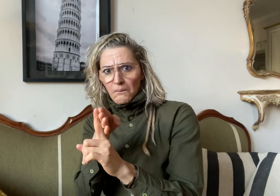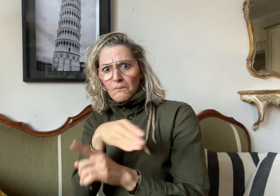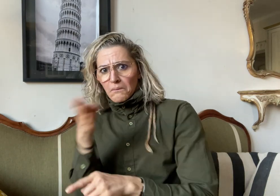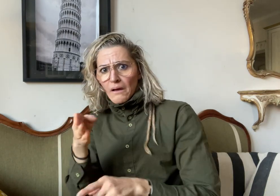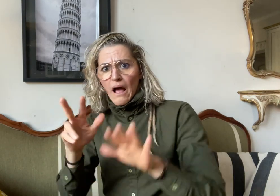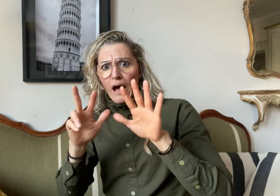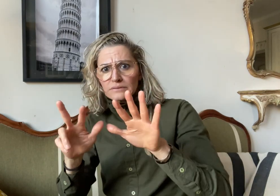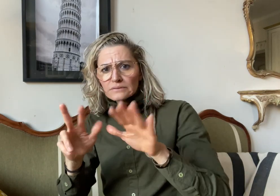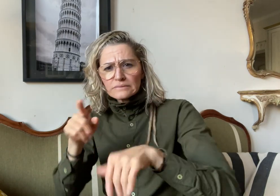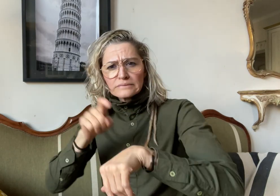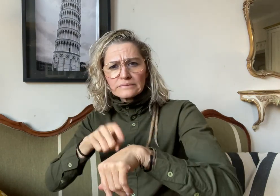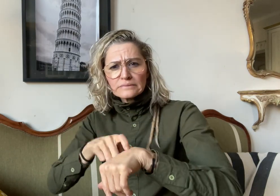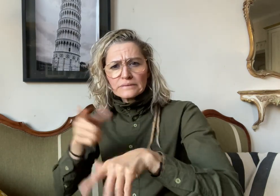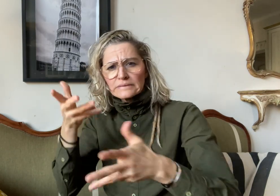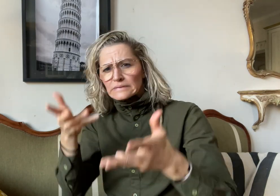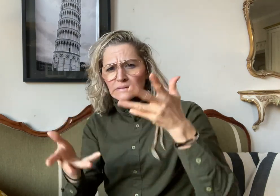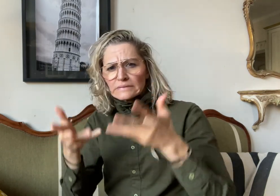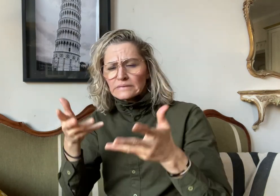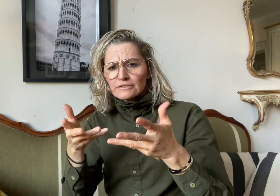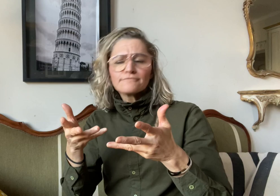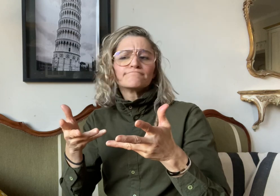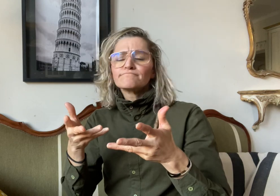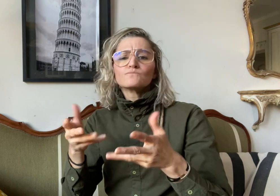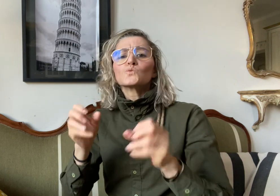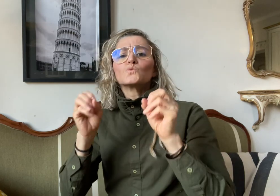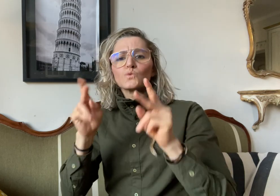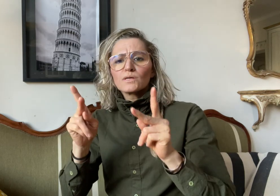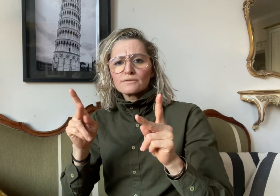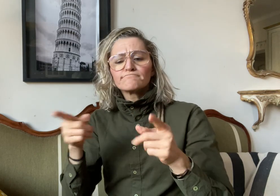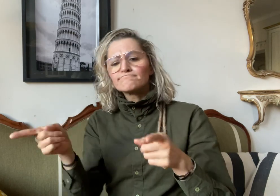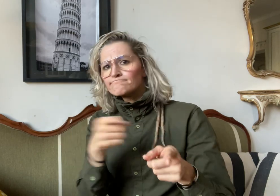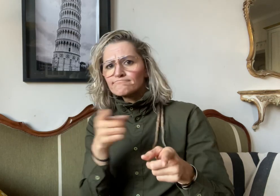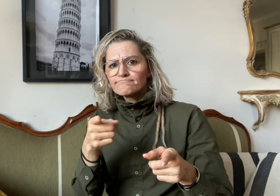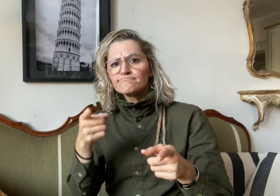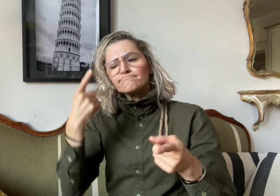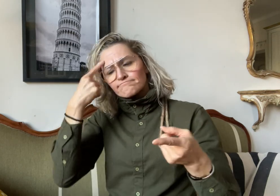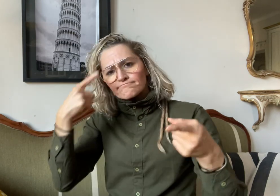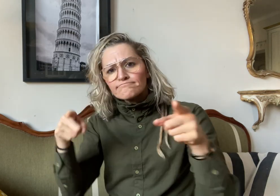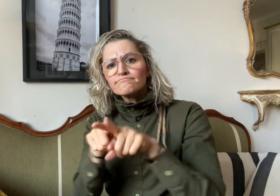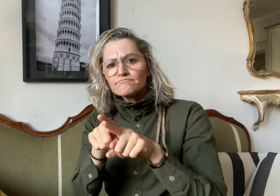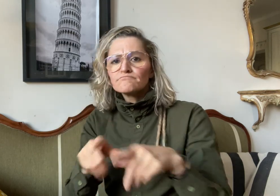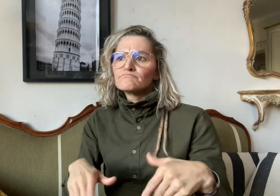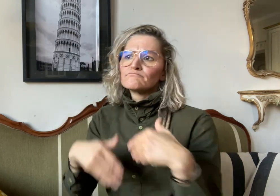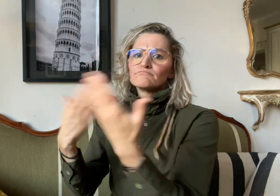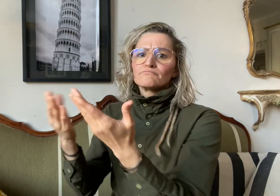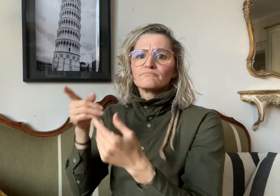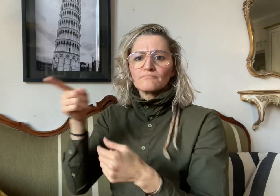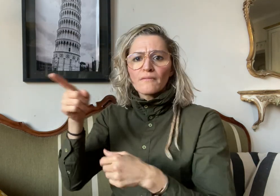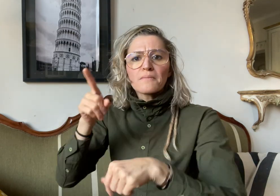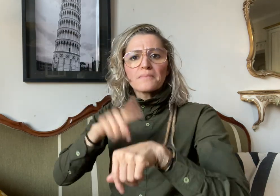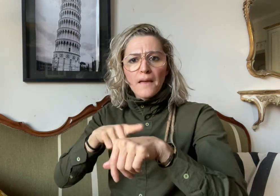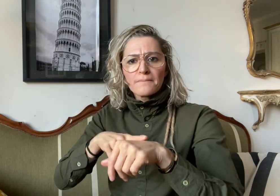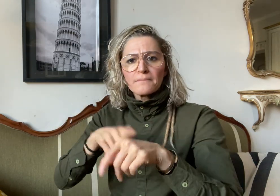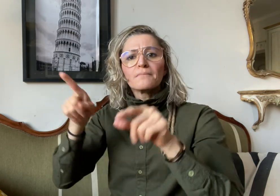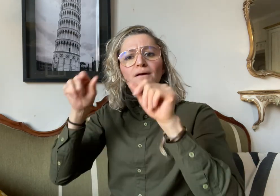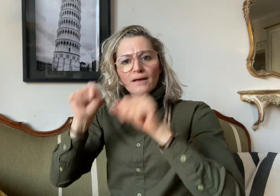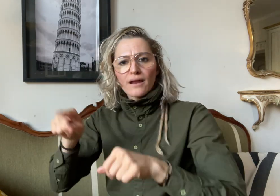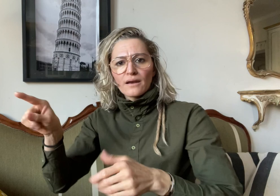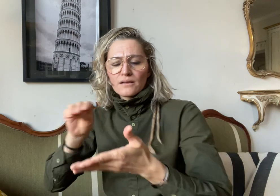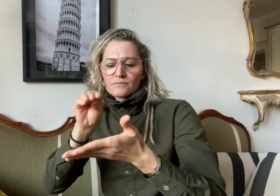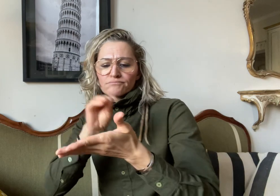on the afternoon of December 7th, it was agreed this could be